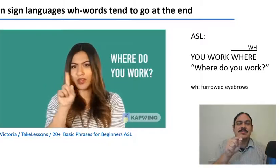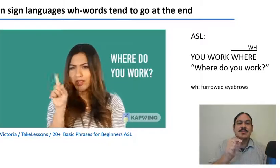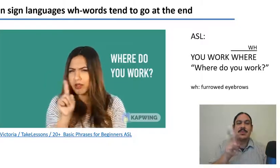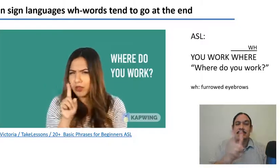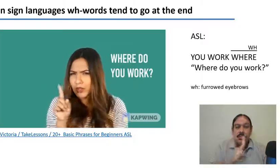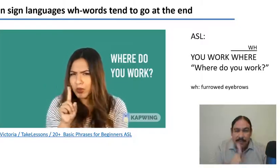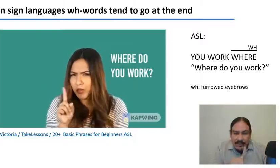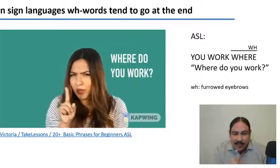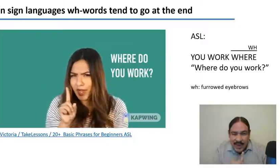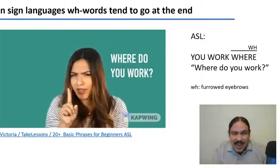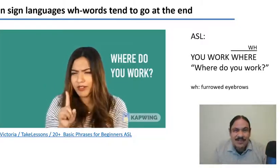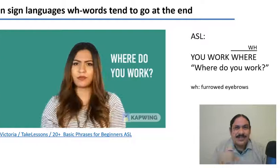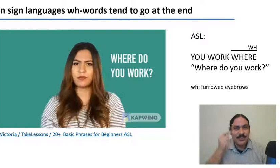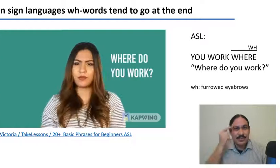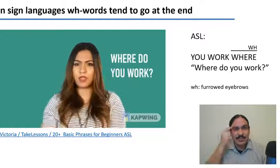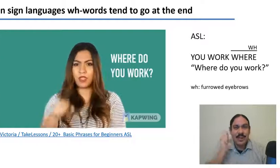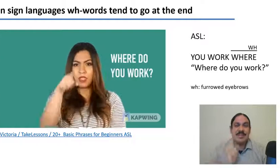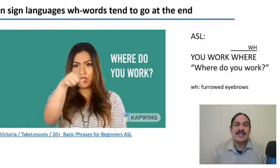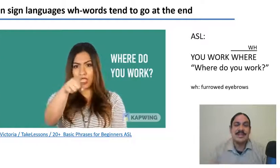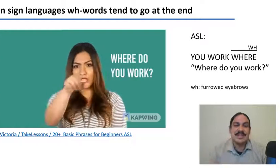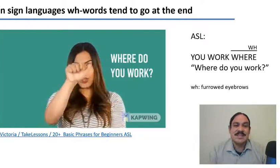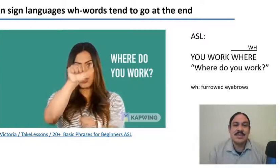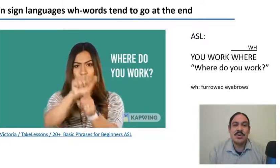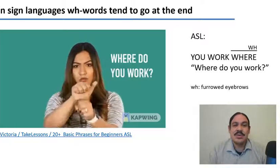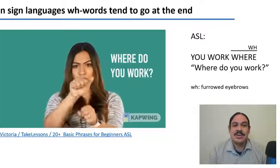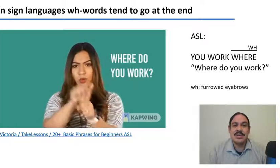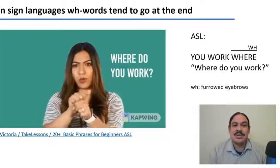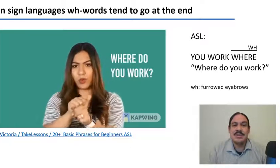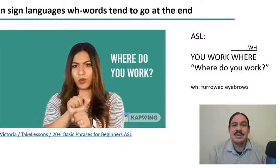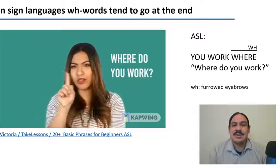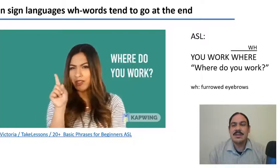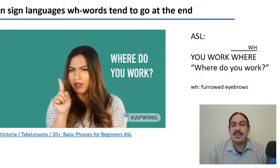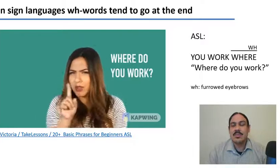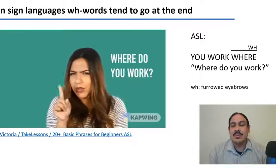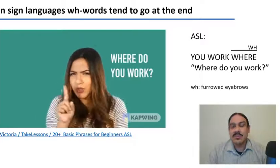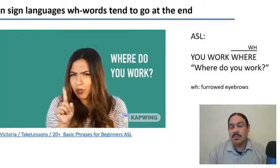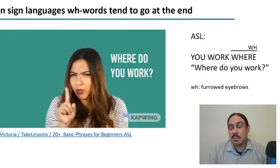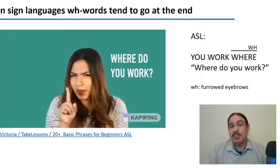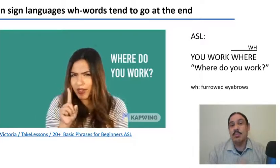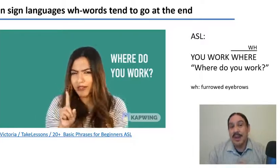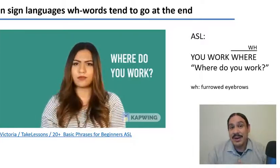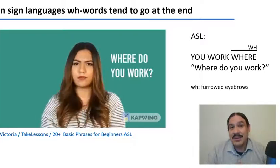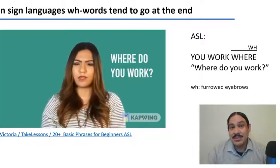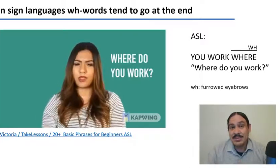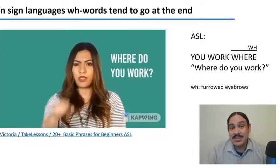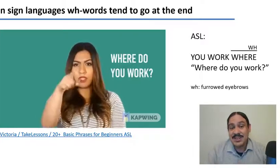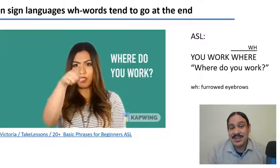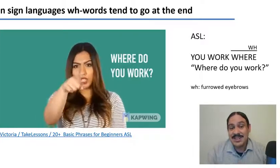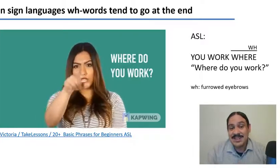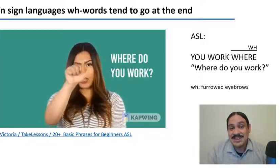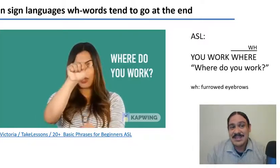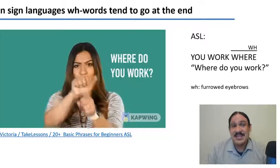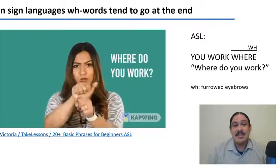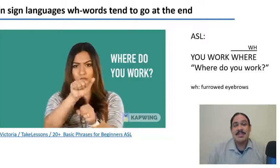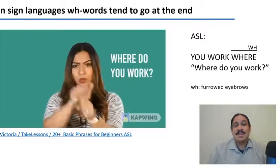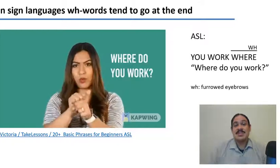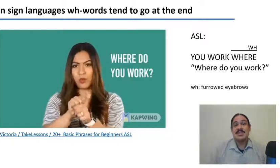so you have to move your eyebrows like this for the